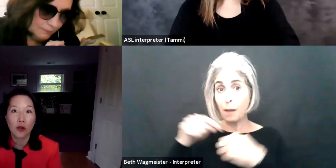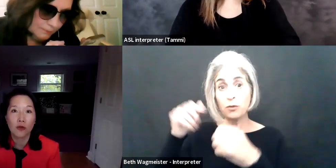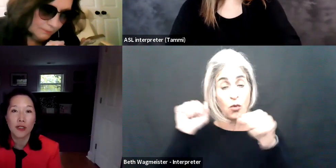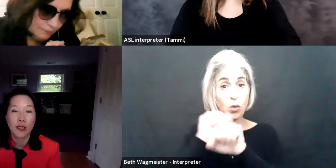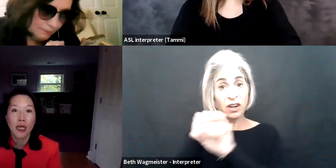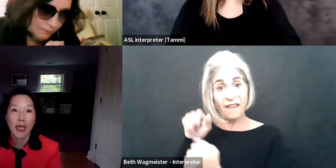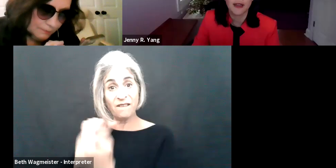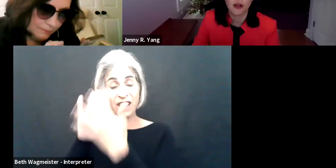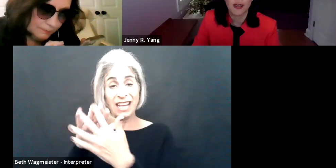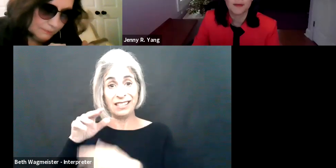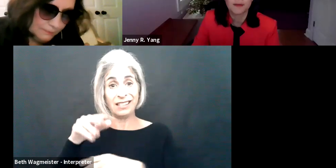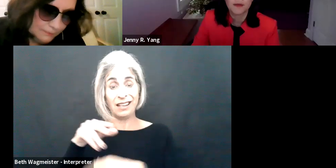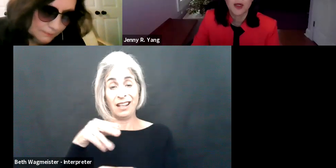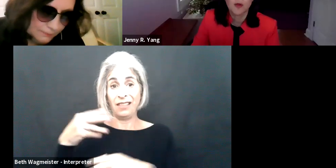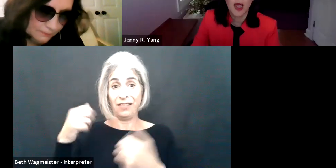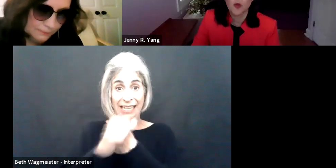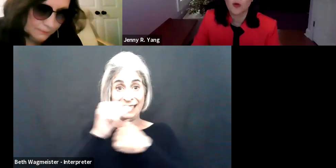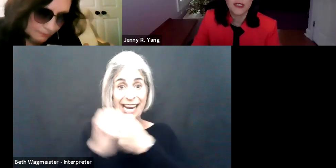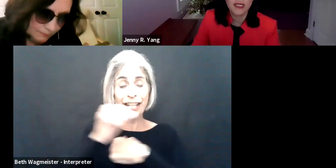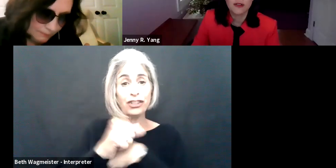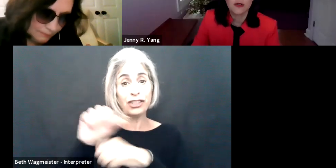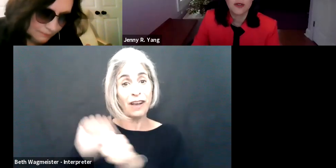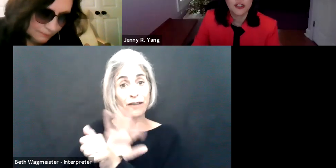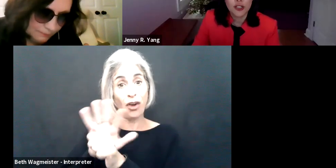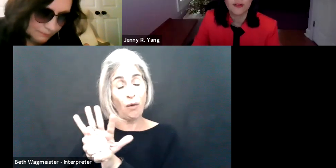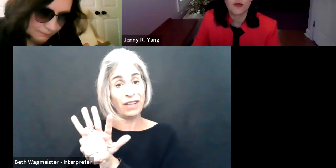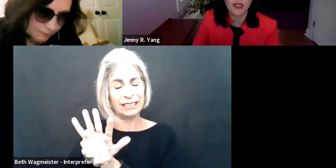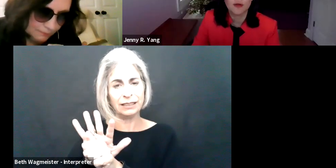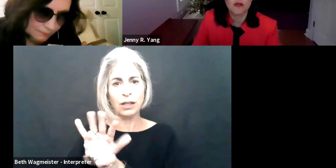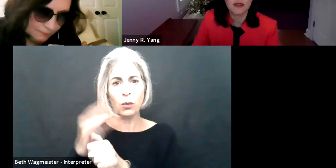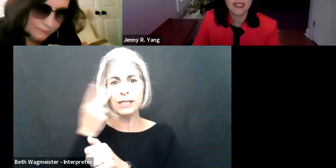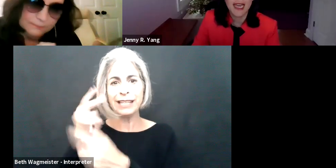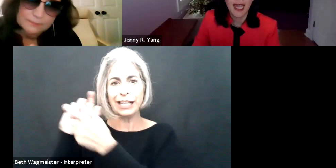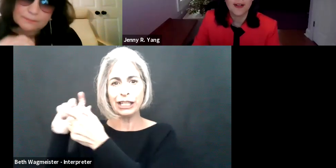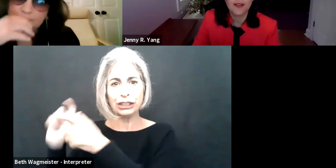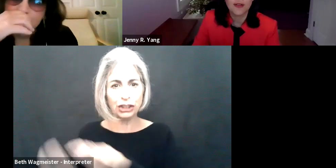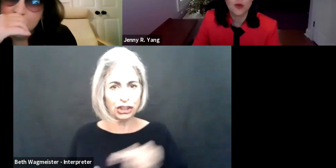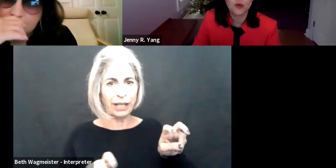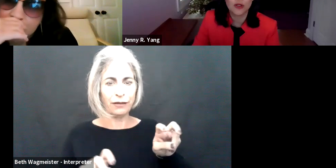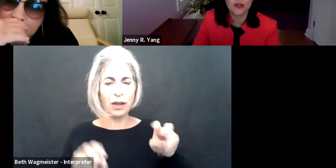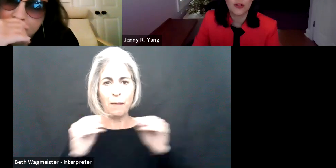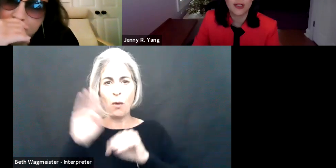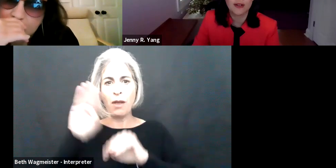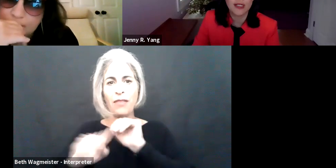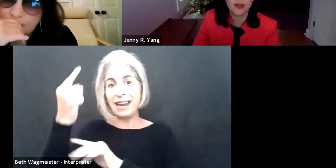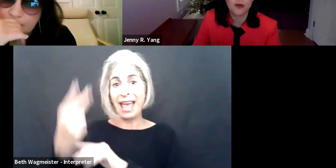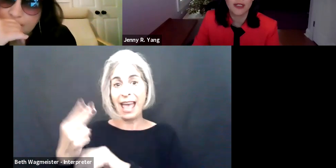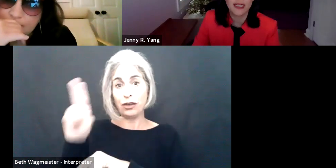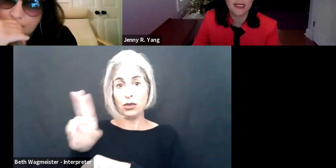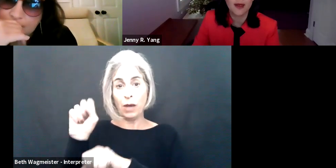burden has fallen disproportionately on communities of color, many of which who have had to come into work and have faced the hazards of covid head on, on.